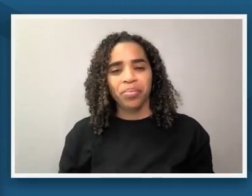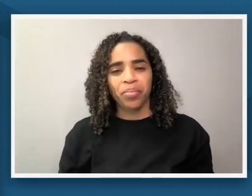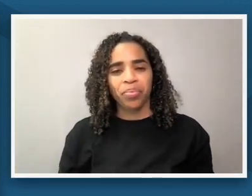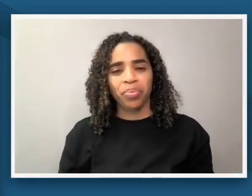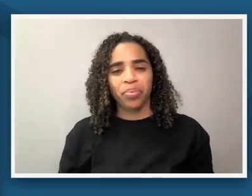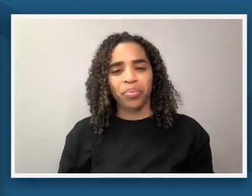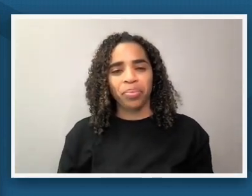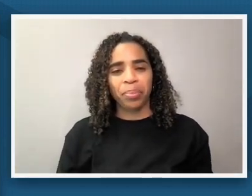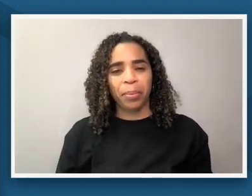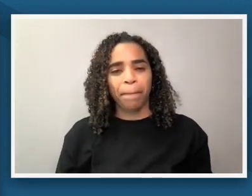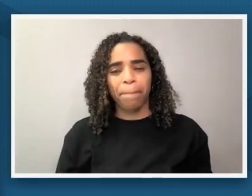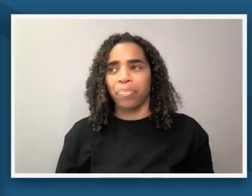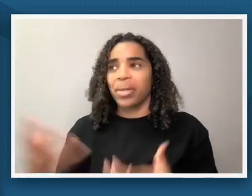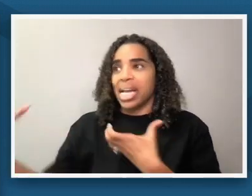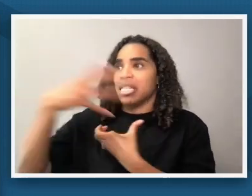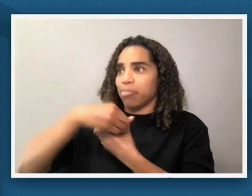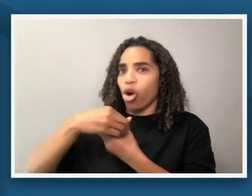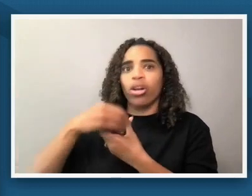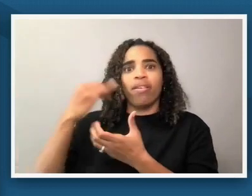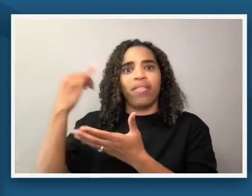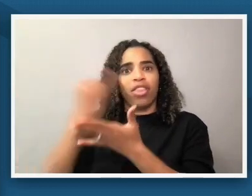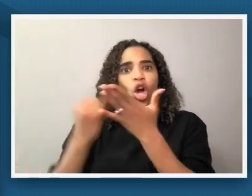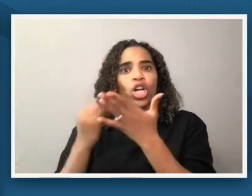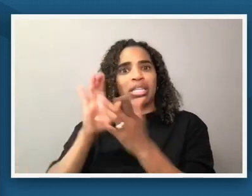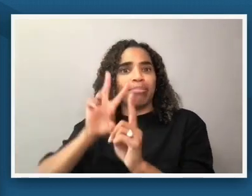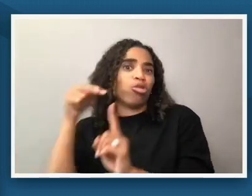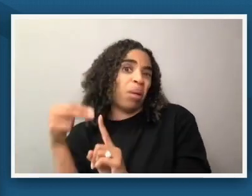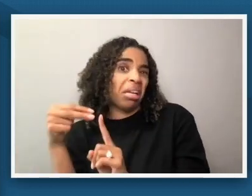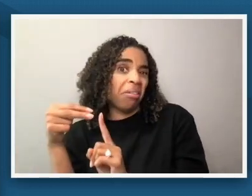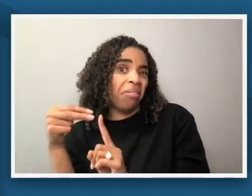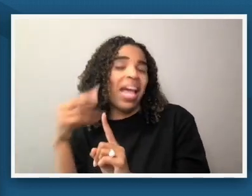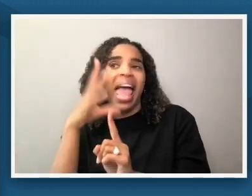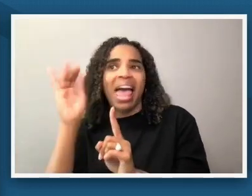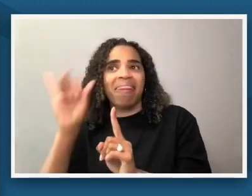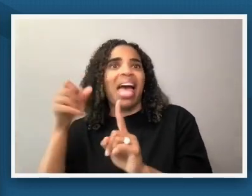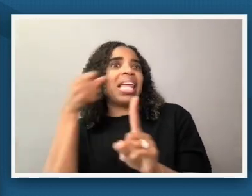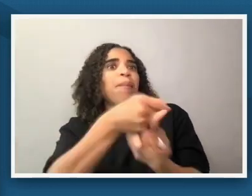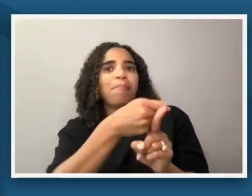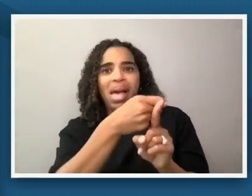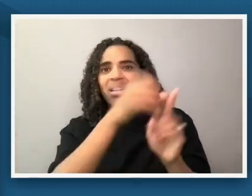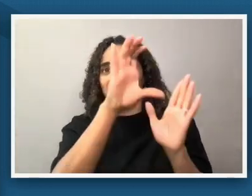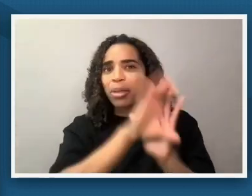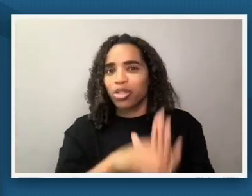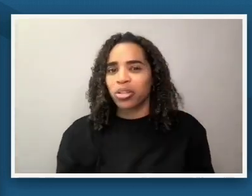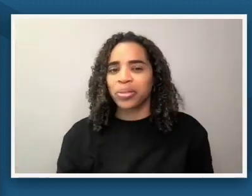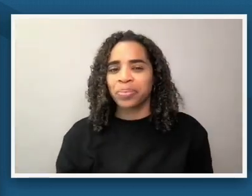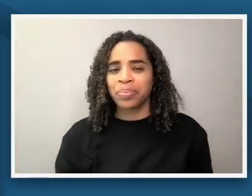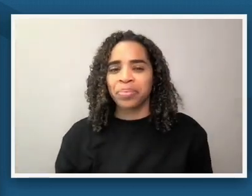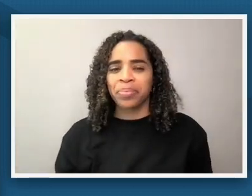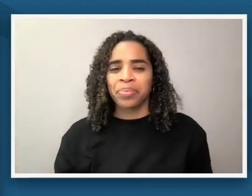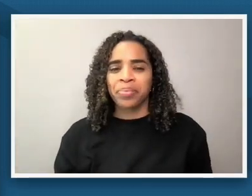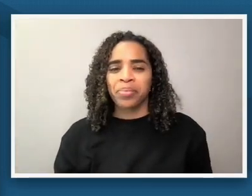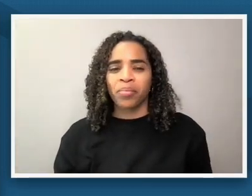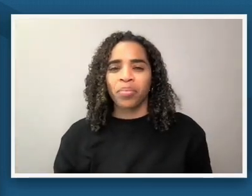it's part of how the artist's lens is impacting yeah what's in front i see i'm